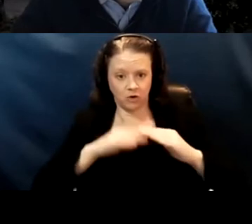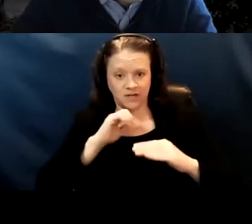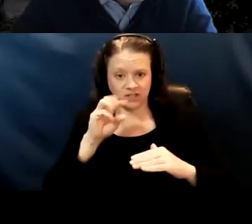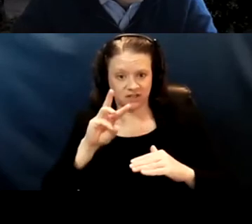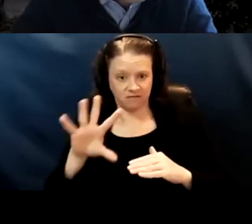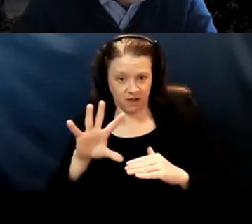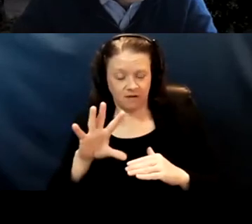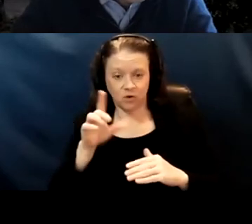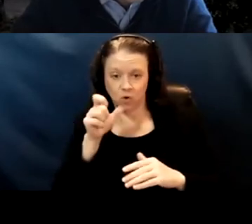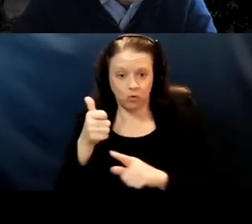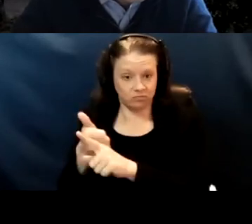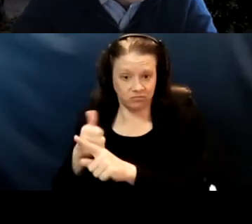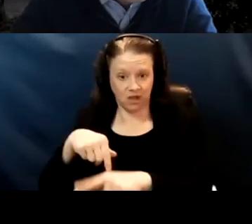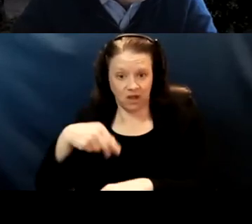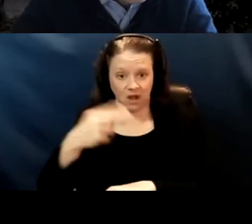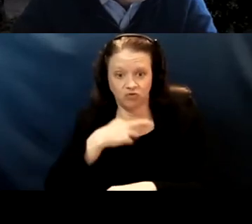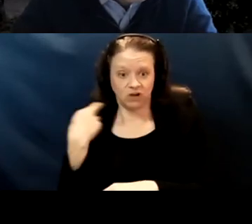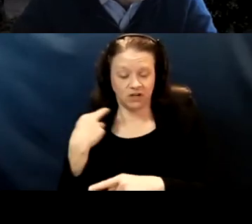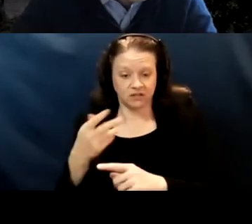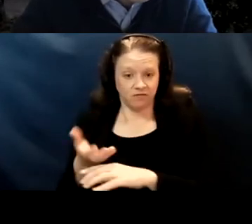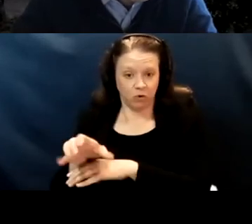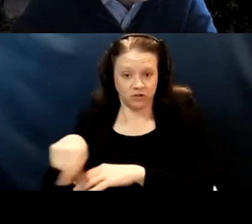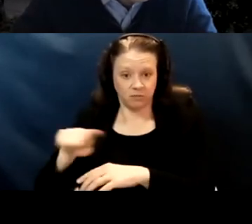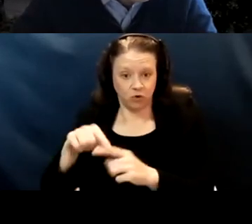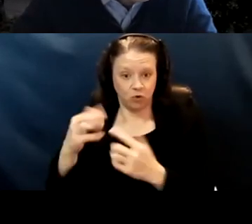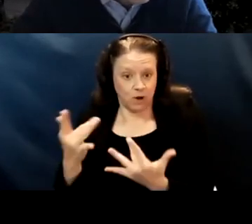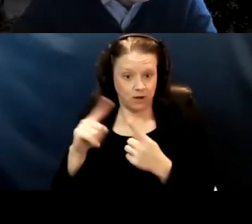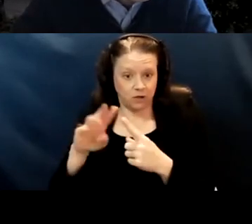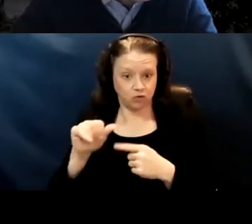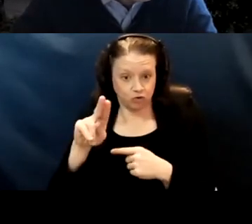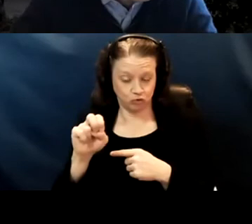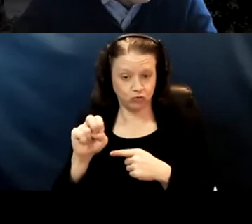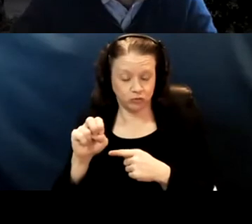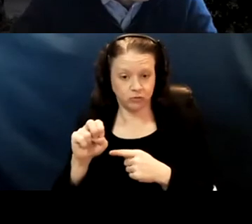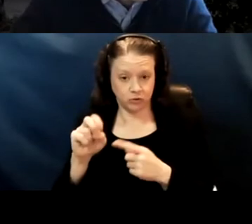until June to get the vaccine, which is something that Dr. Pond estimated at one